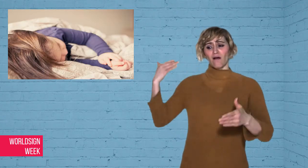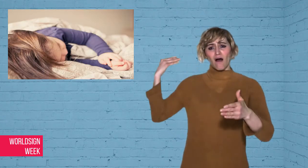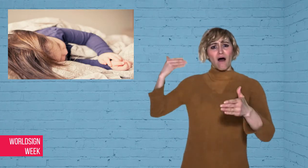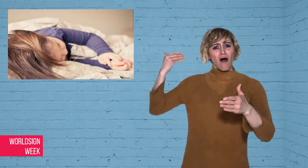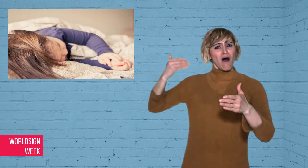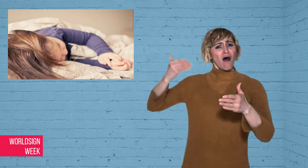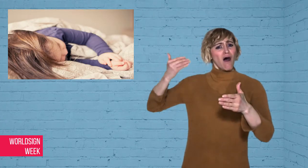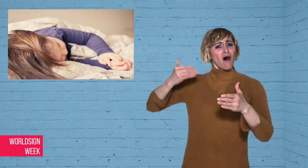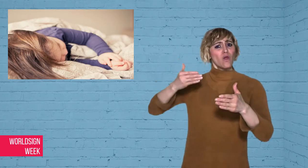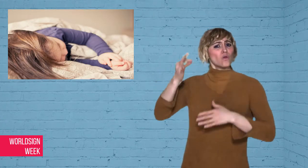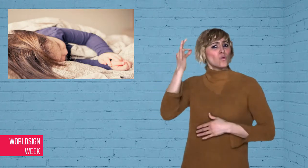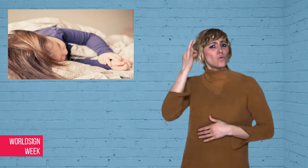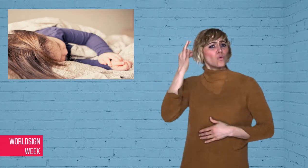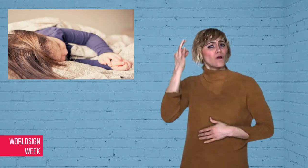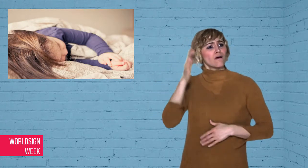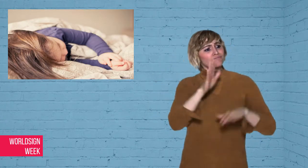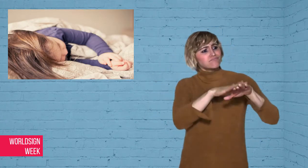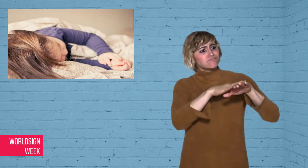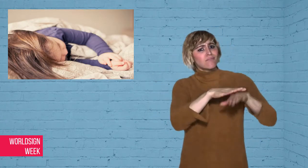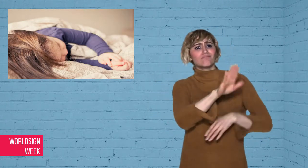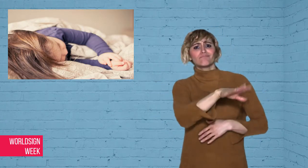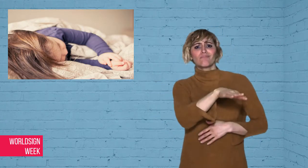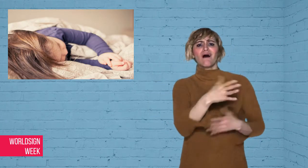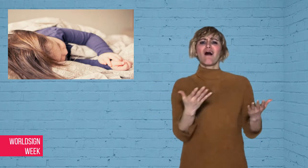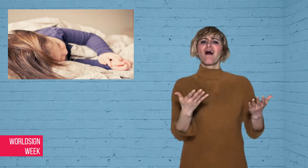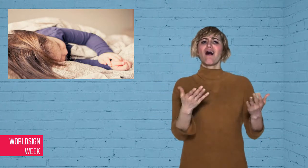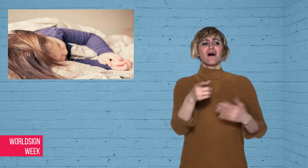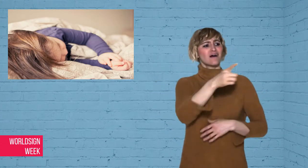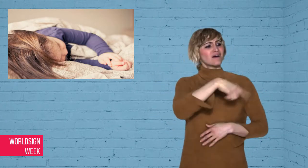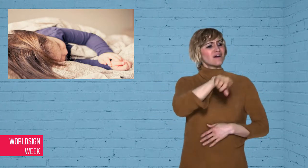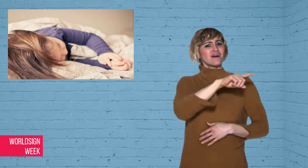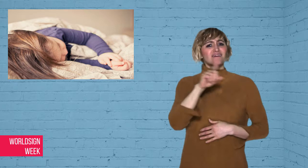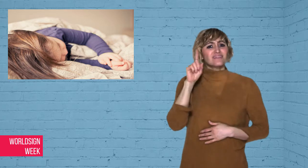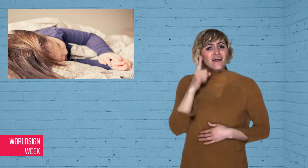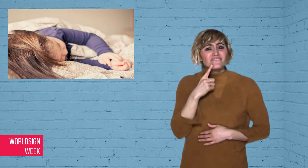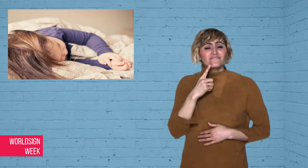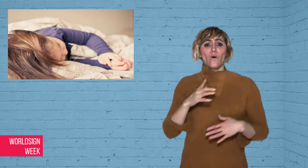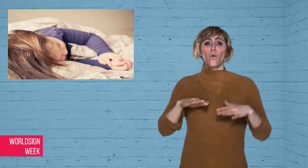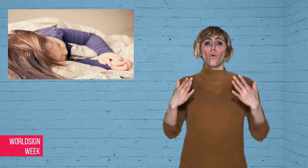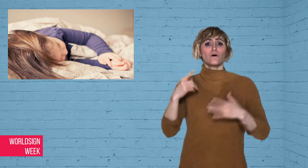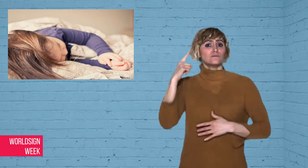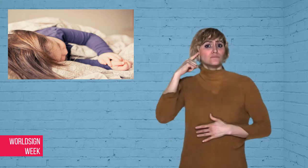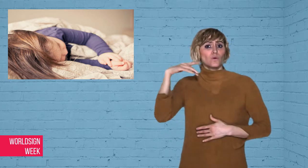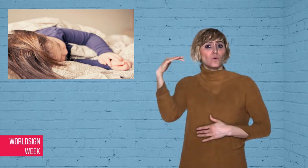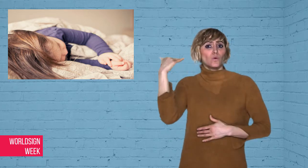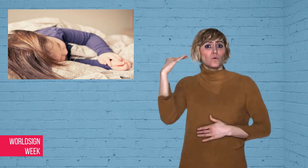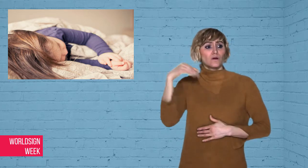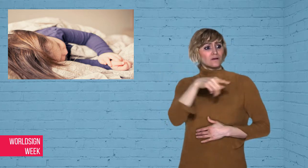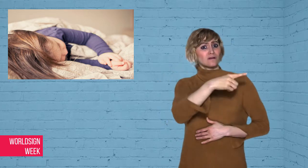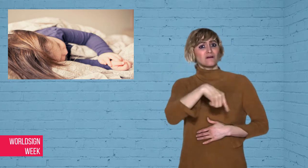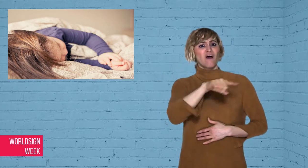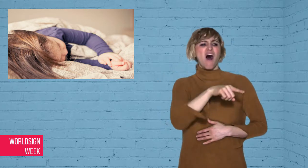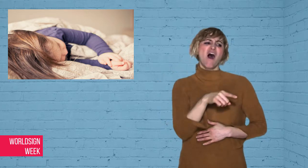Dawn: Hearing people often say to Deaf